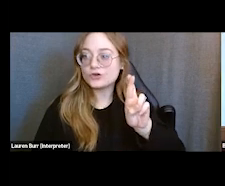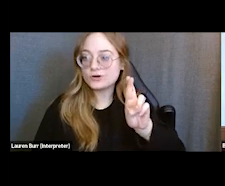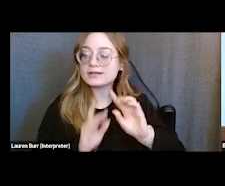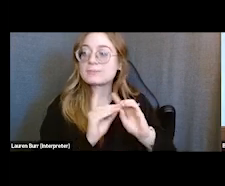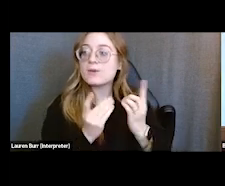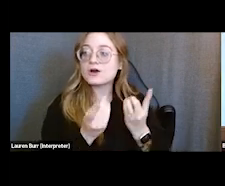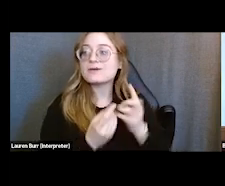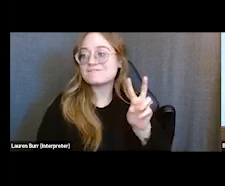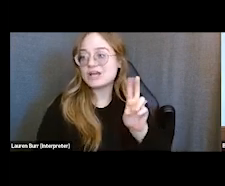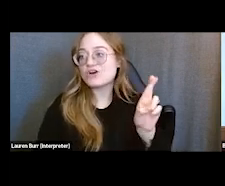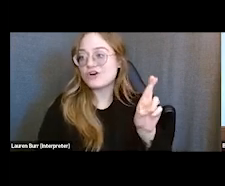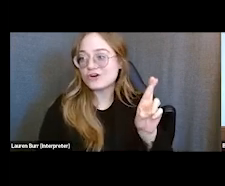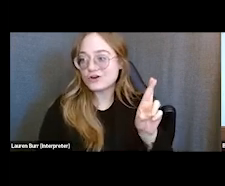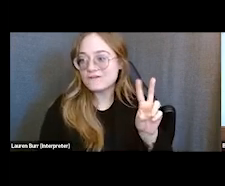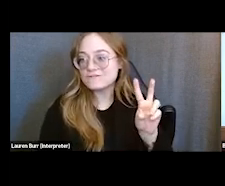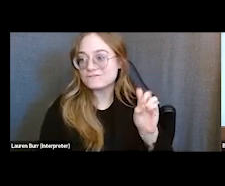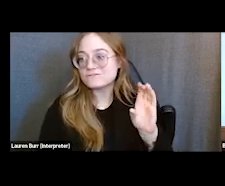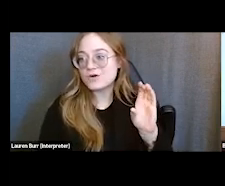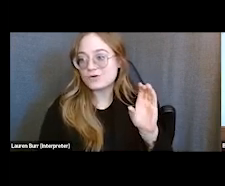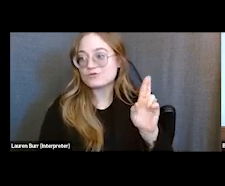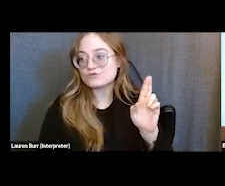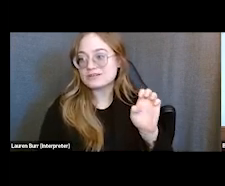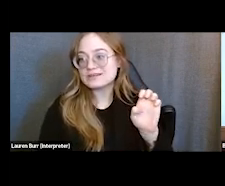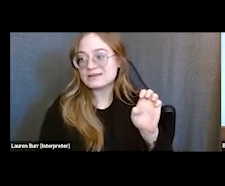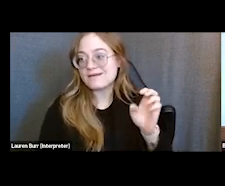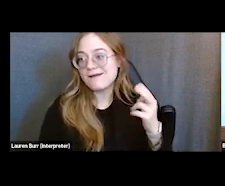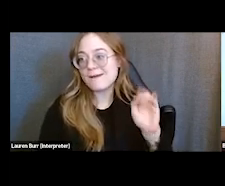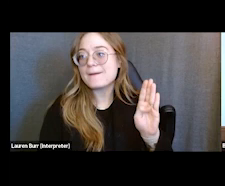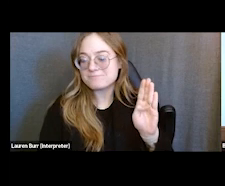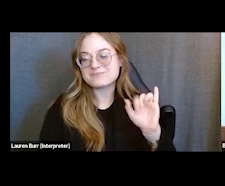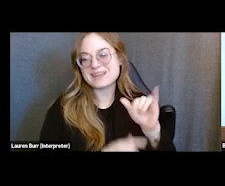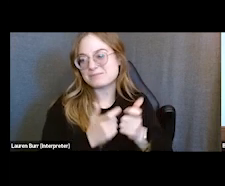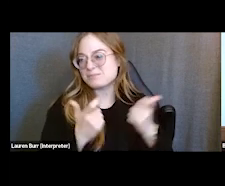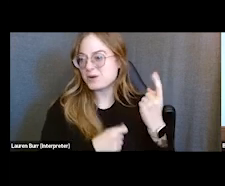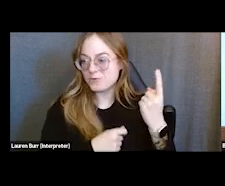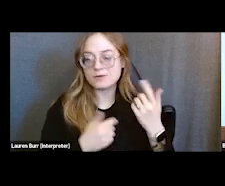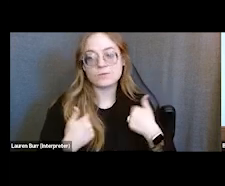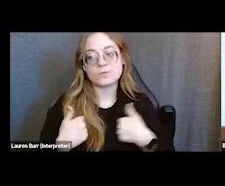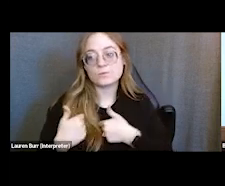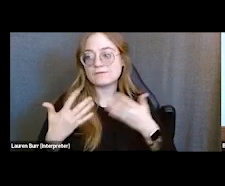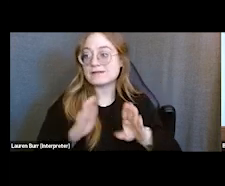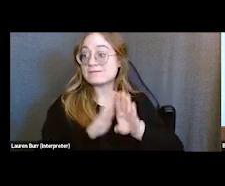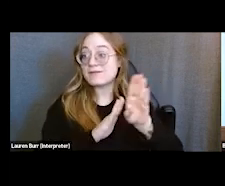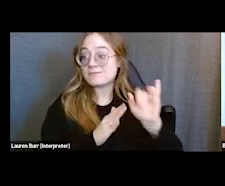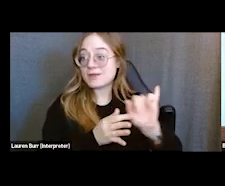of Vocational Rehabilitation is a really big one. We developed that relationship because we would refer some